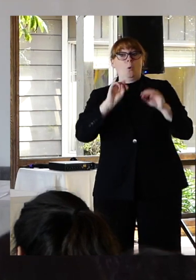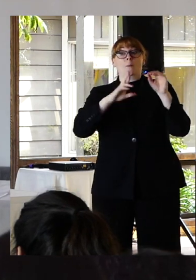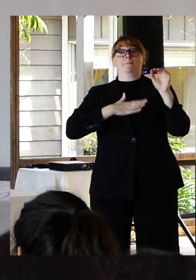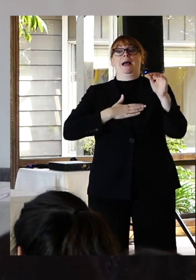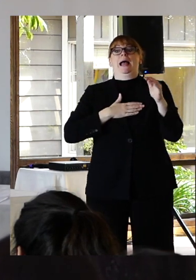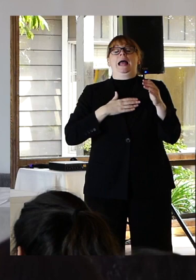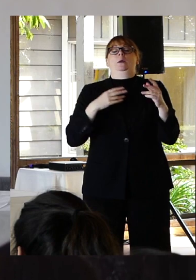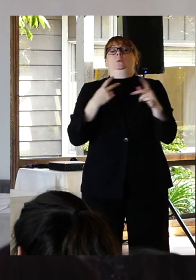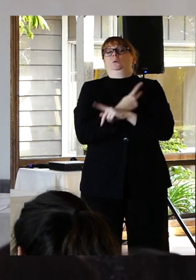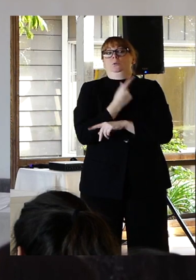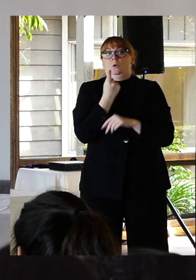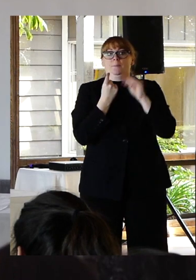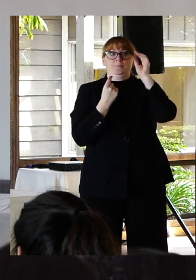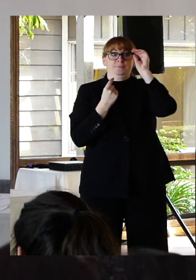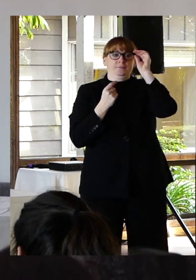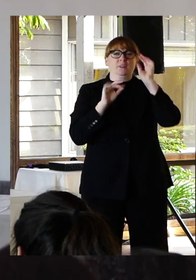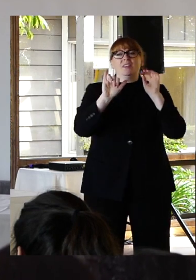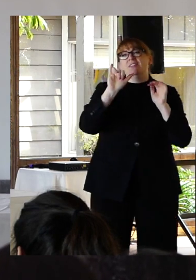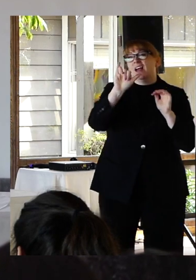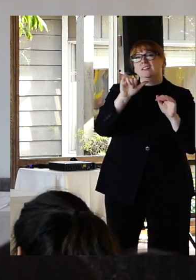It's a permanent solution to a temporary problem.